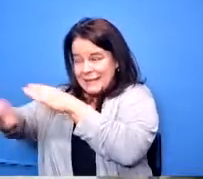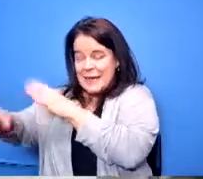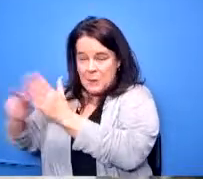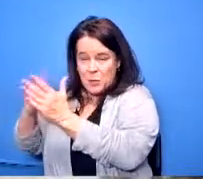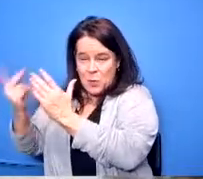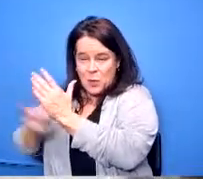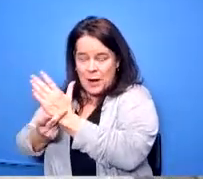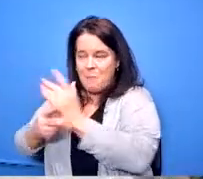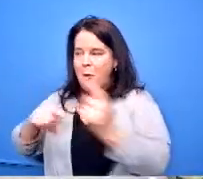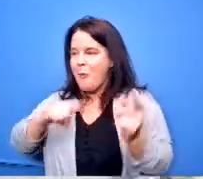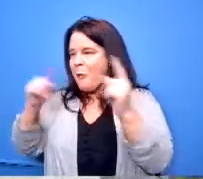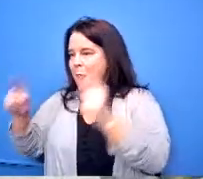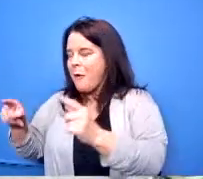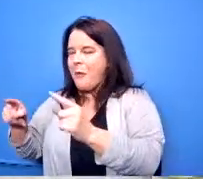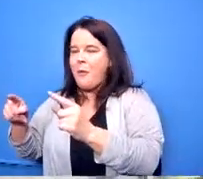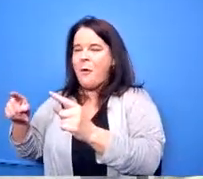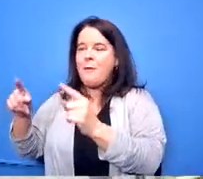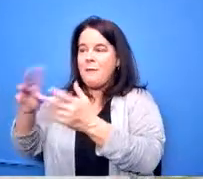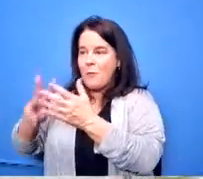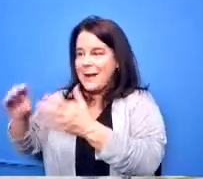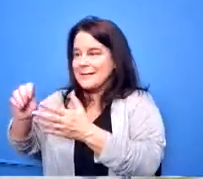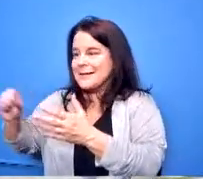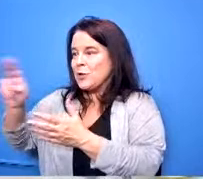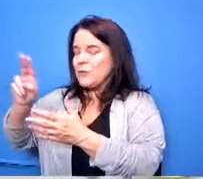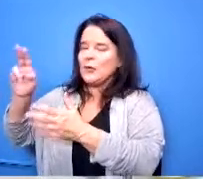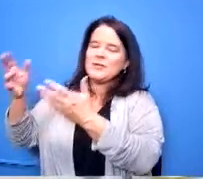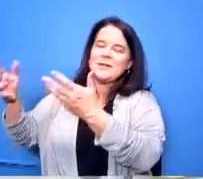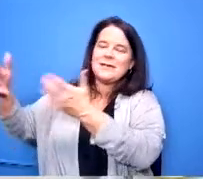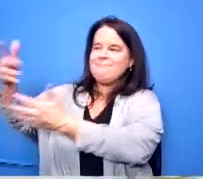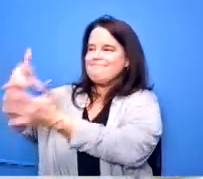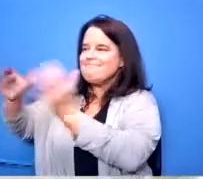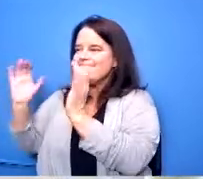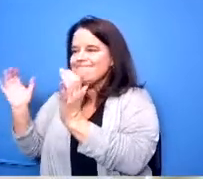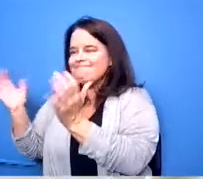them in their classes that they're taking have those kinds of conversations talk about the same